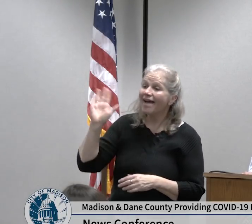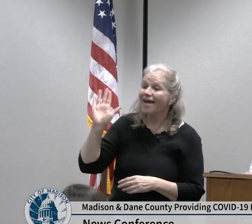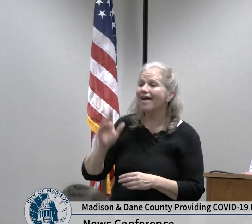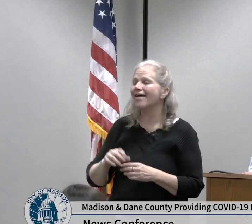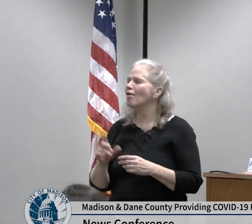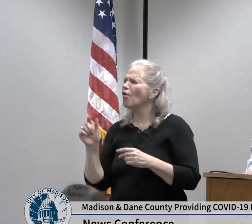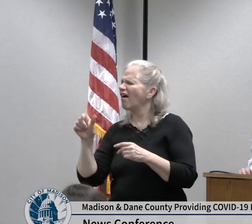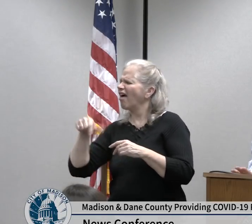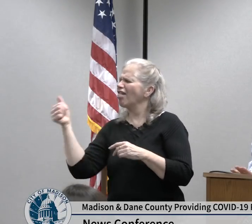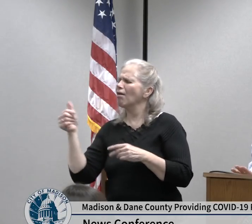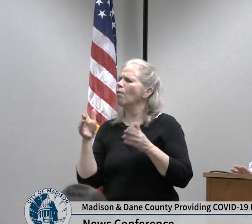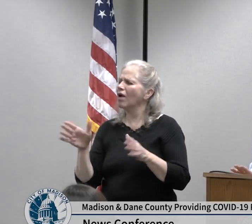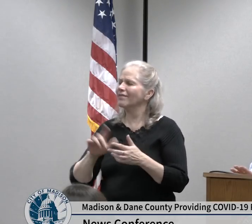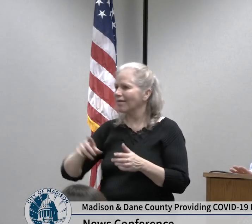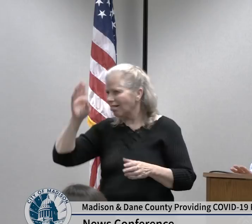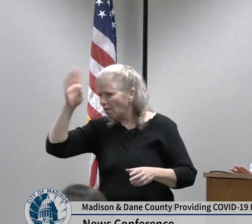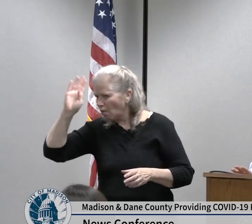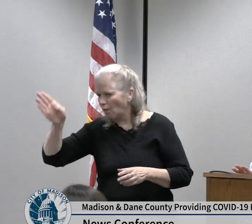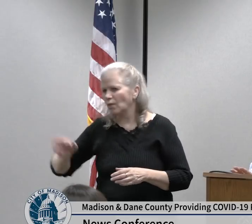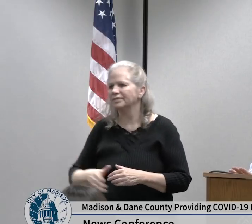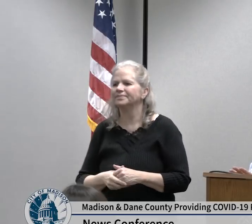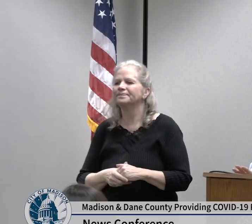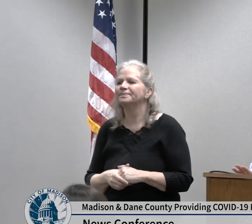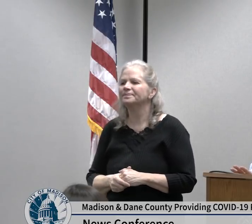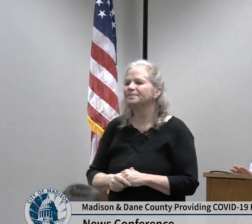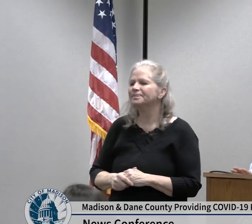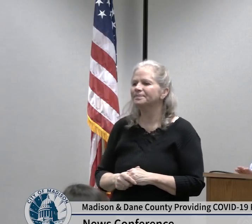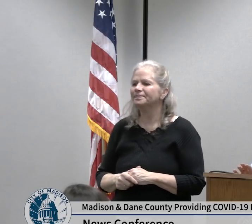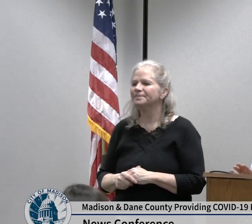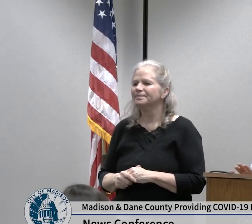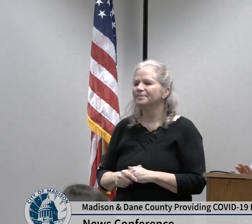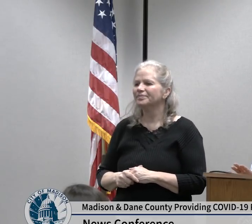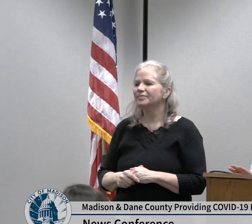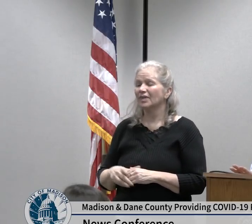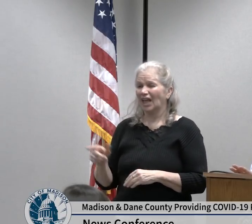definitely want to emphasize if you are sick or feel sick it's definitely a